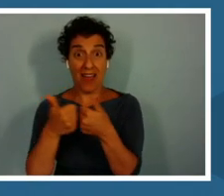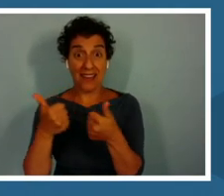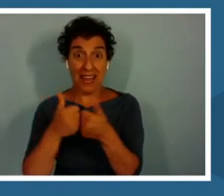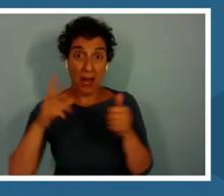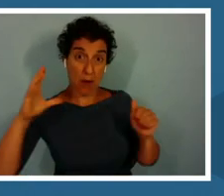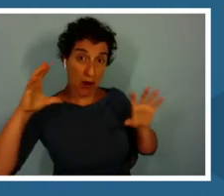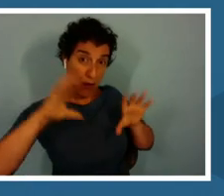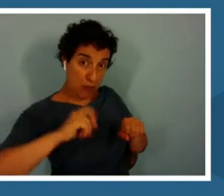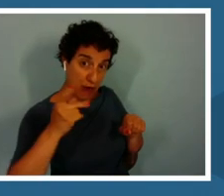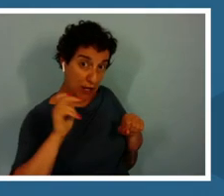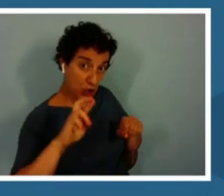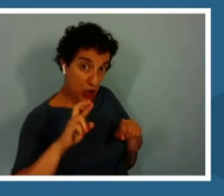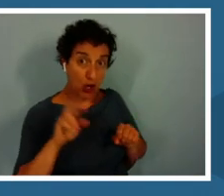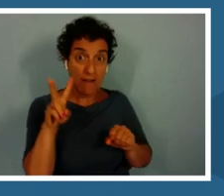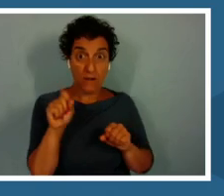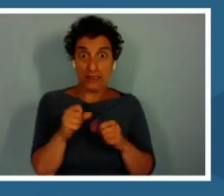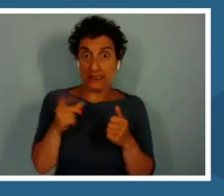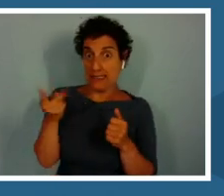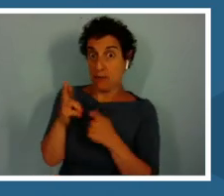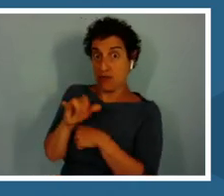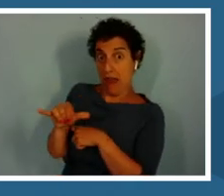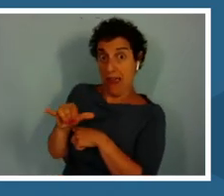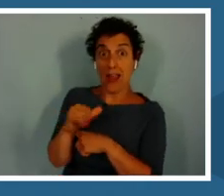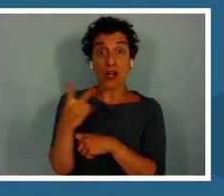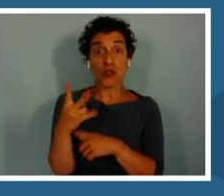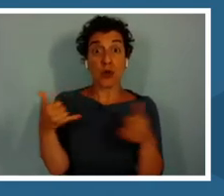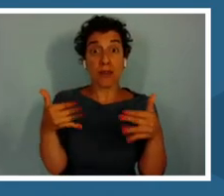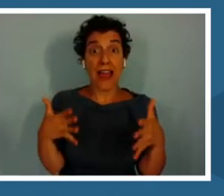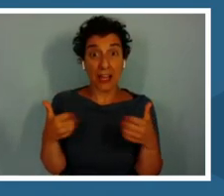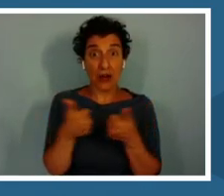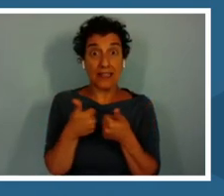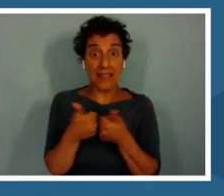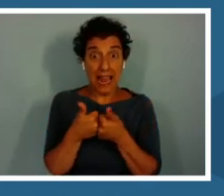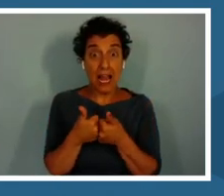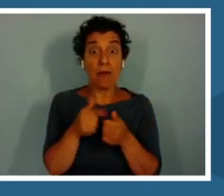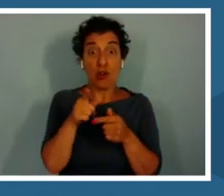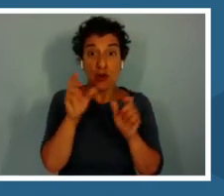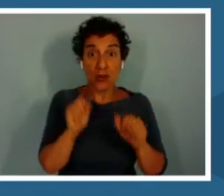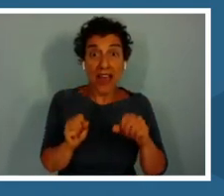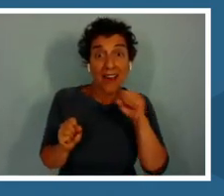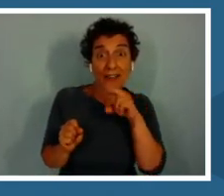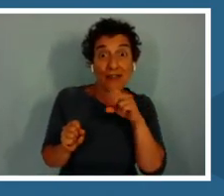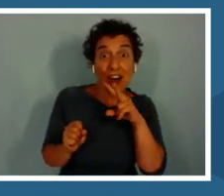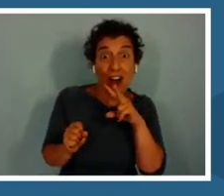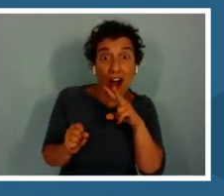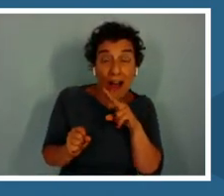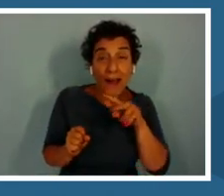In this two player game, you can choose to play the Tungara frog, serenading potential